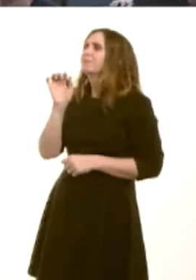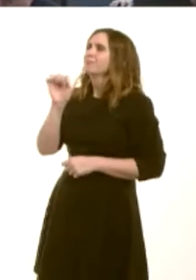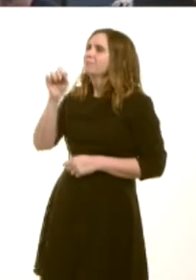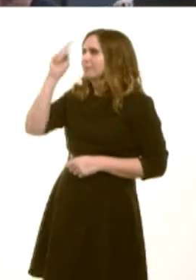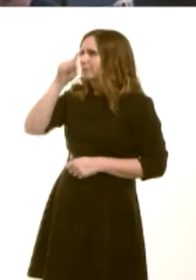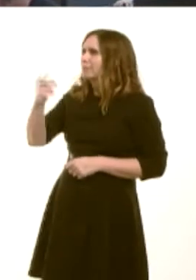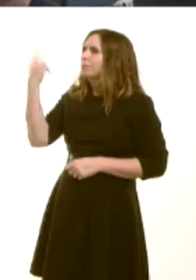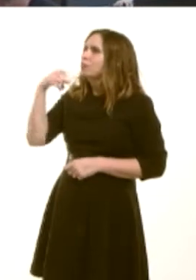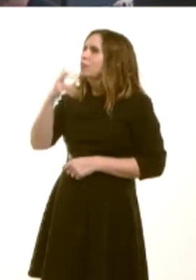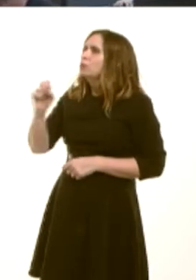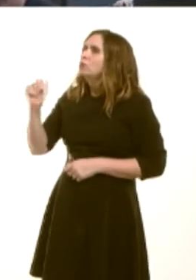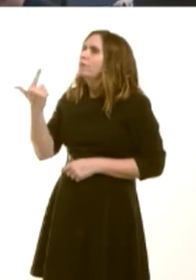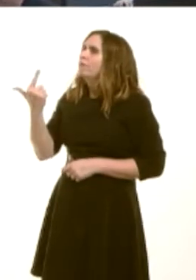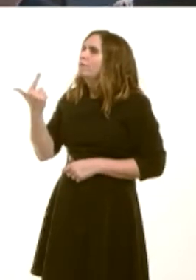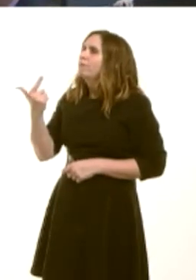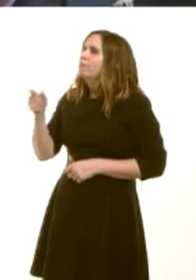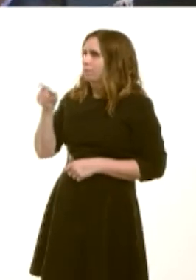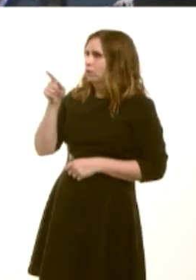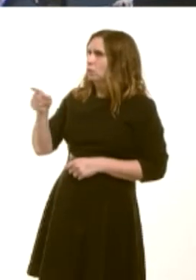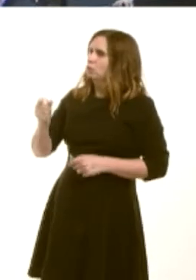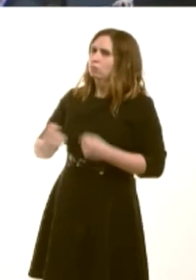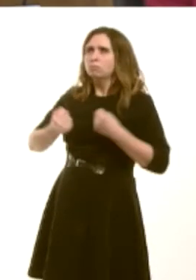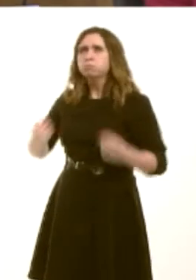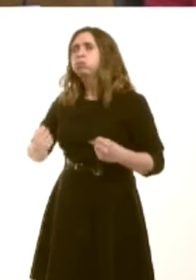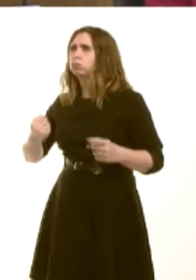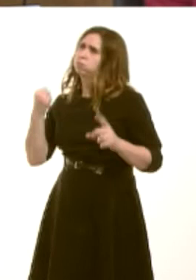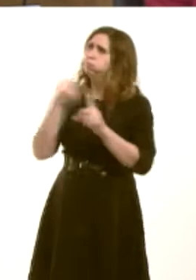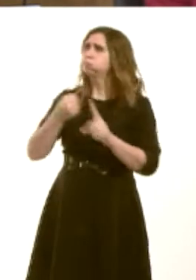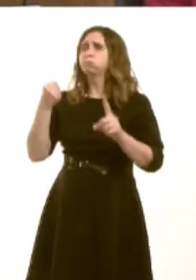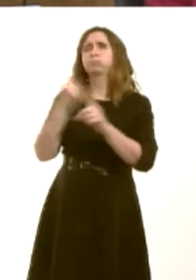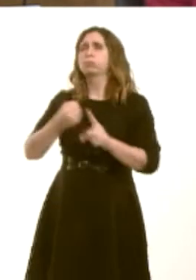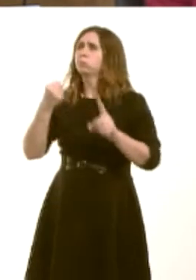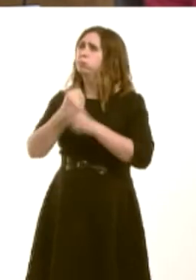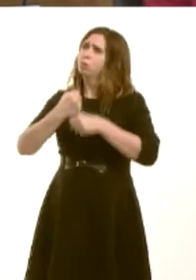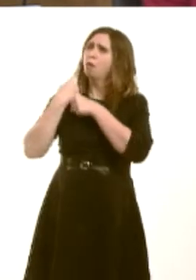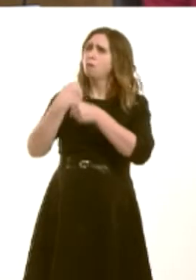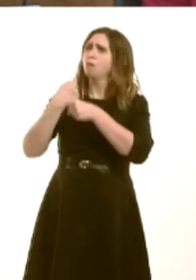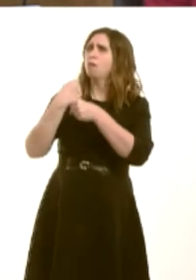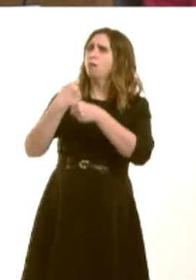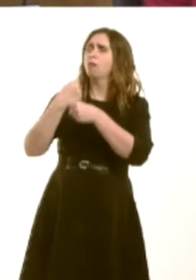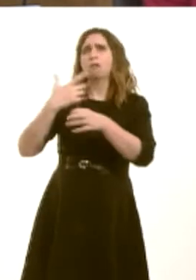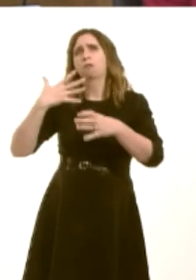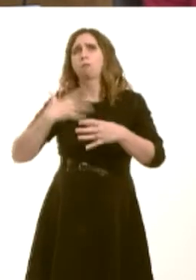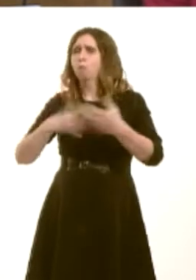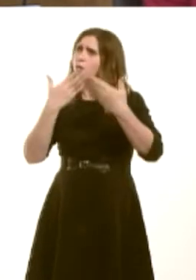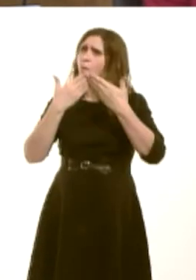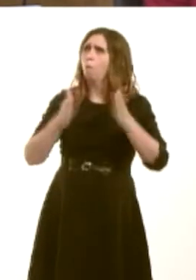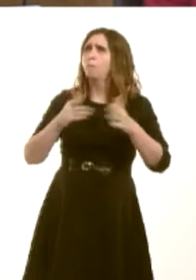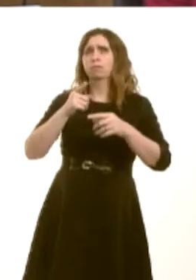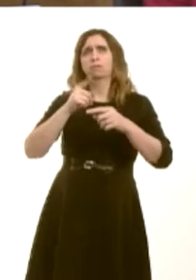Member was particularly vociferous in the campaign to keep the provision at HMRC. As